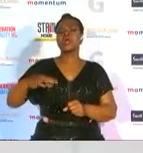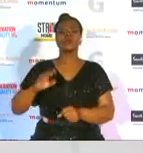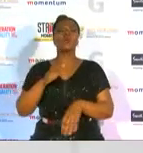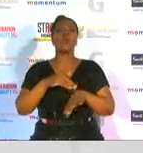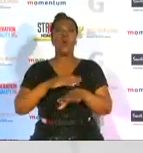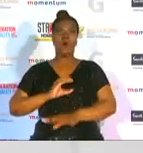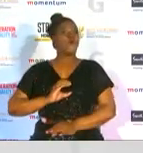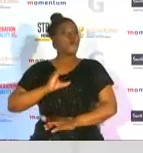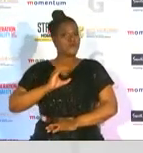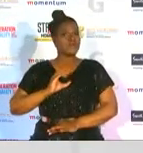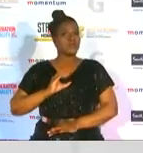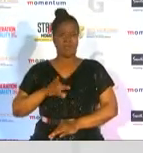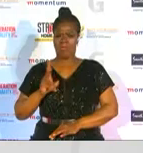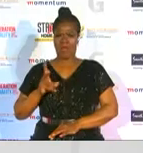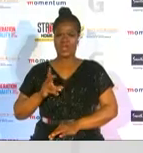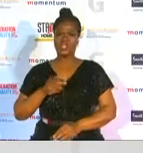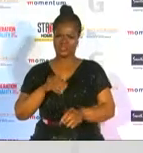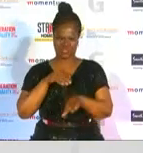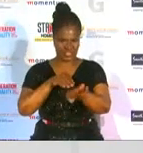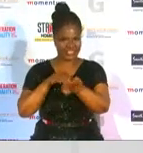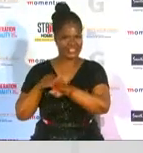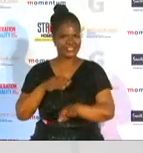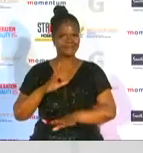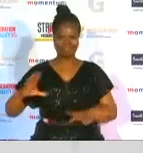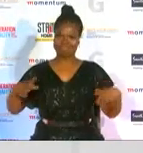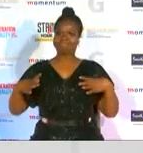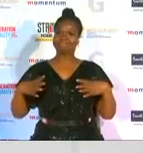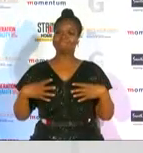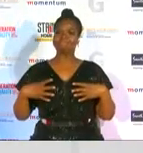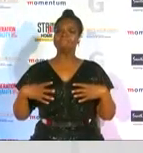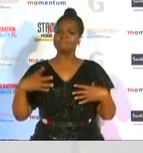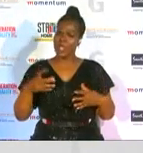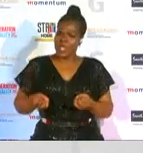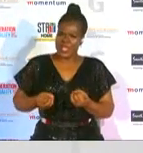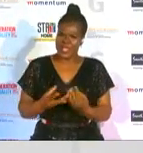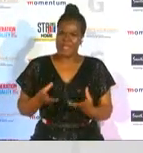and teaches them determination it can give them the courage to take risks